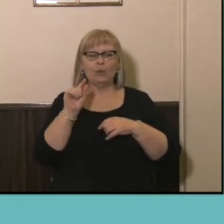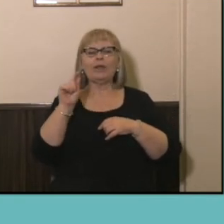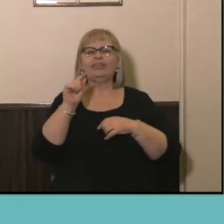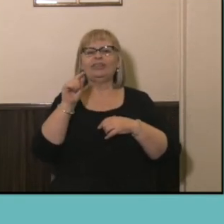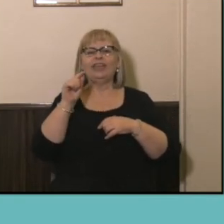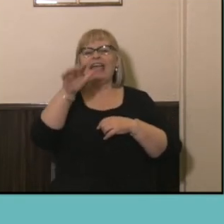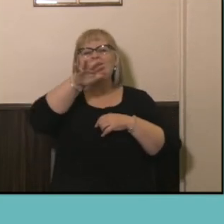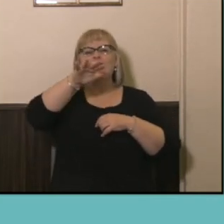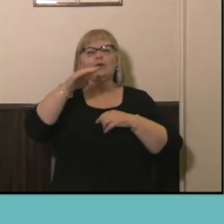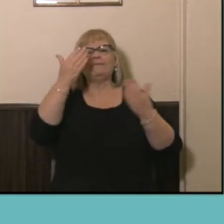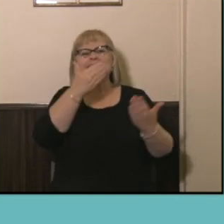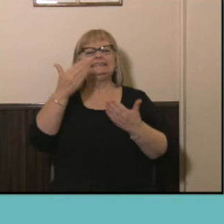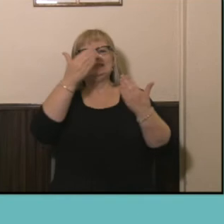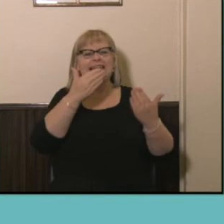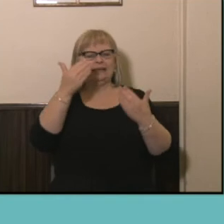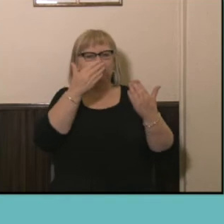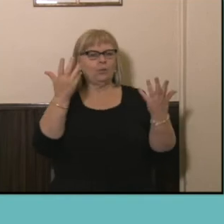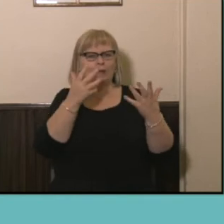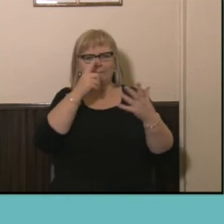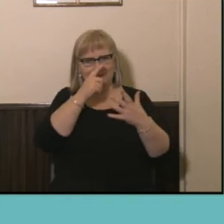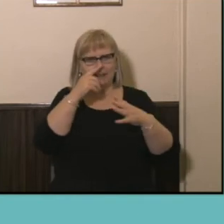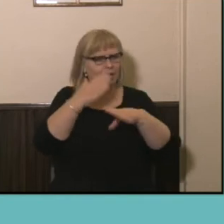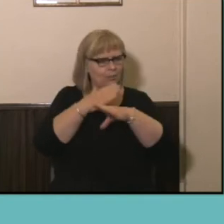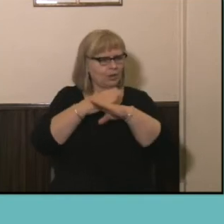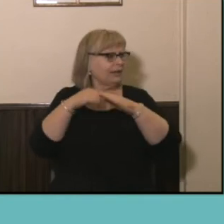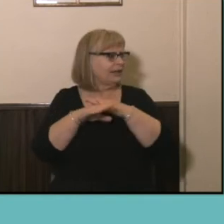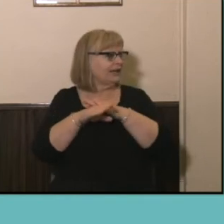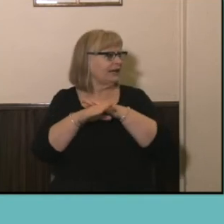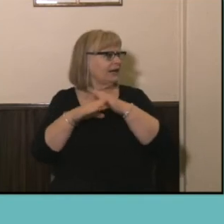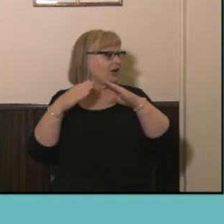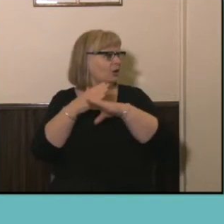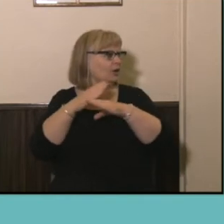of study where people are working in a occupation that's related to that field